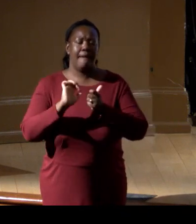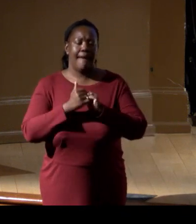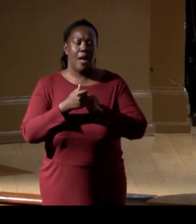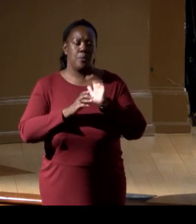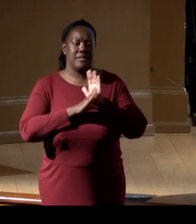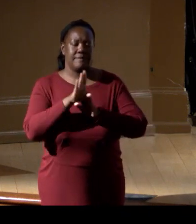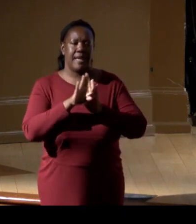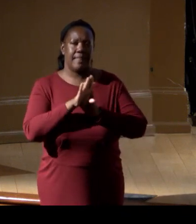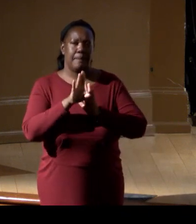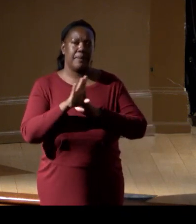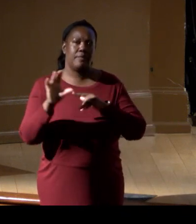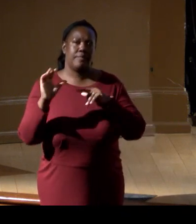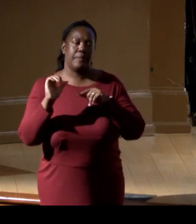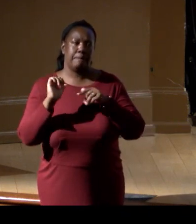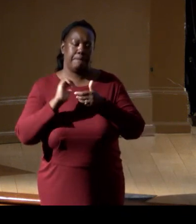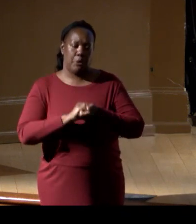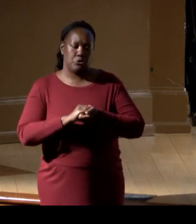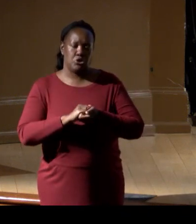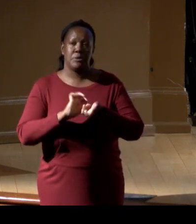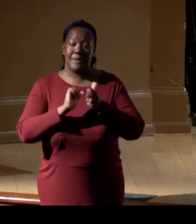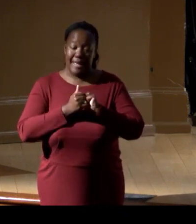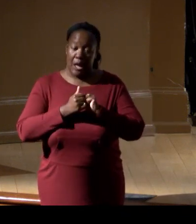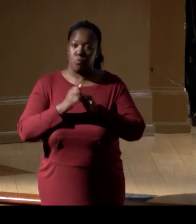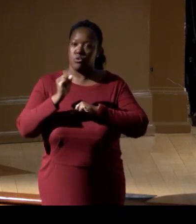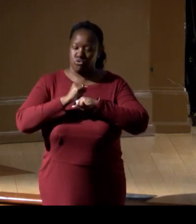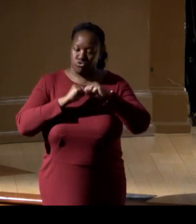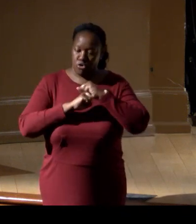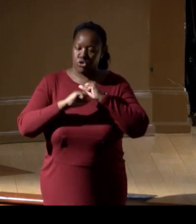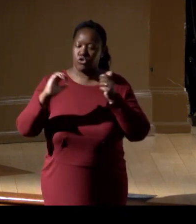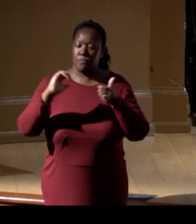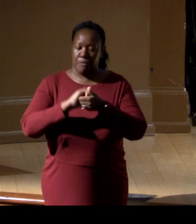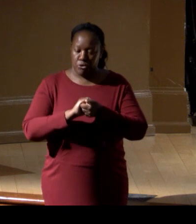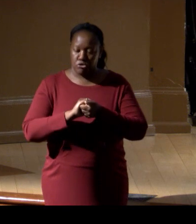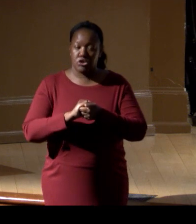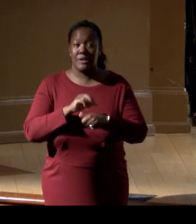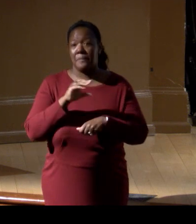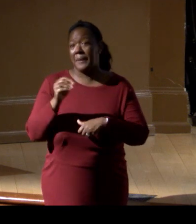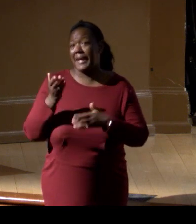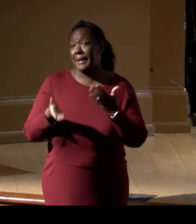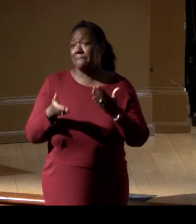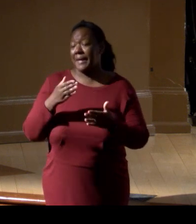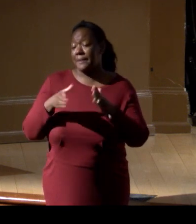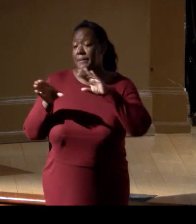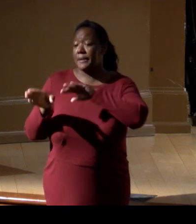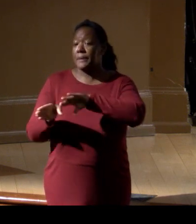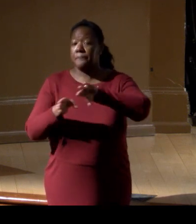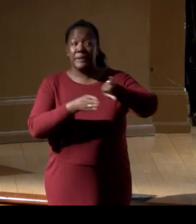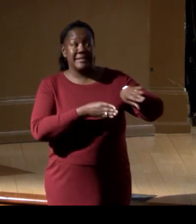and how we construct those partnerships and maybe put aside some of those traditional barriers